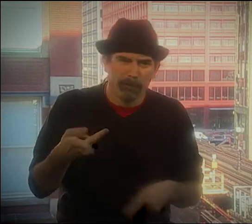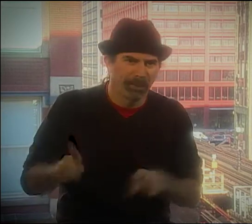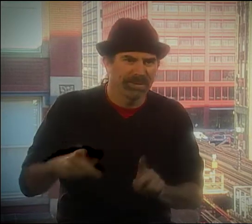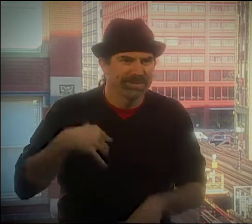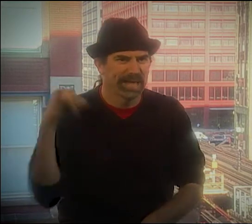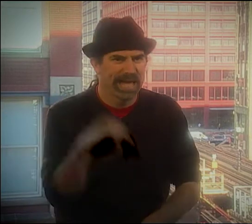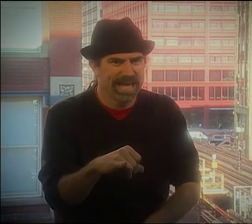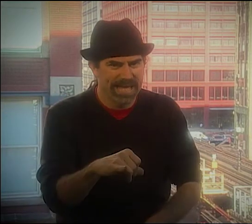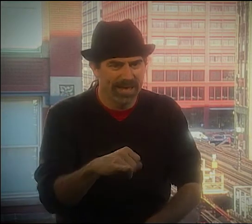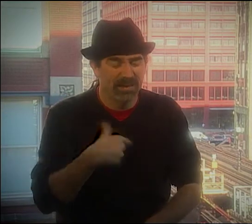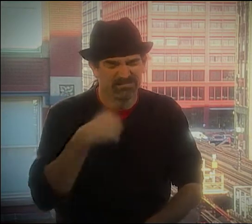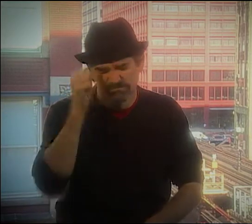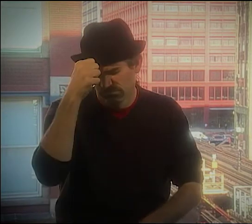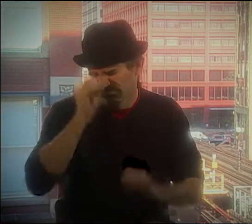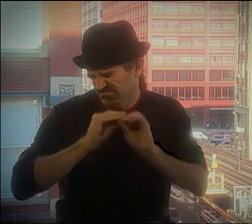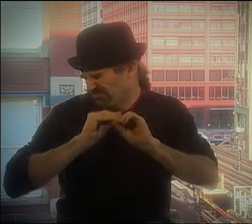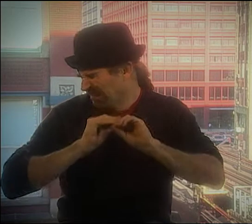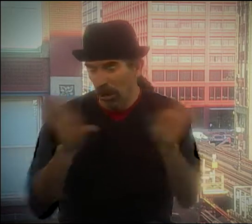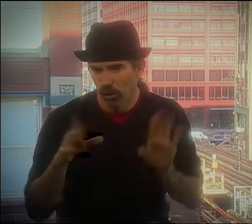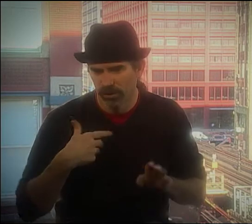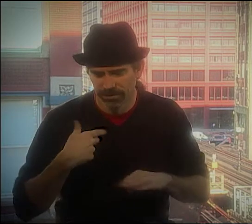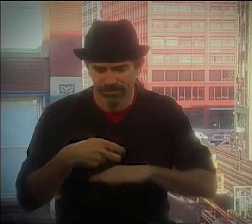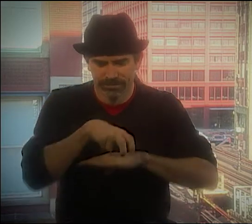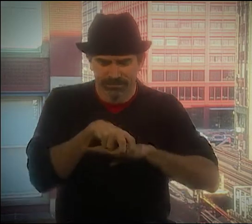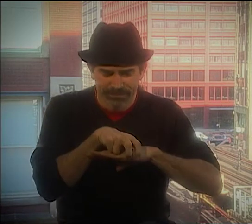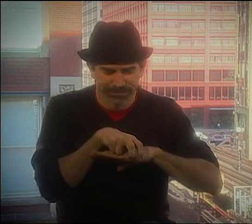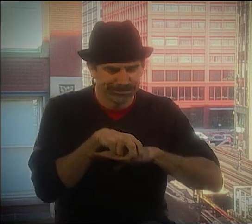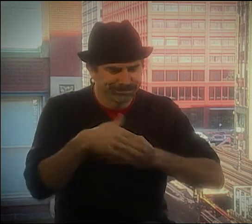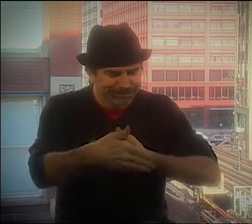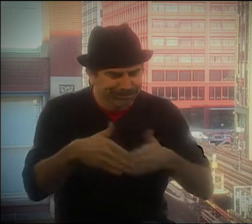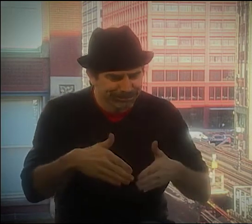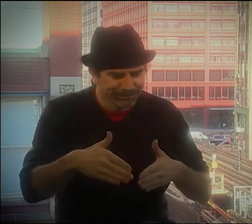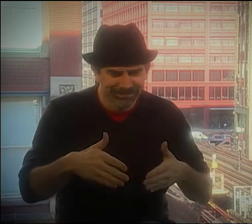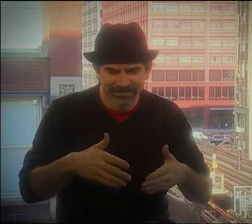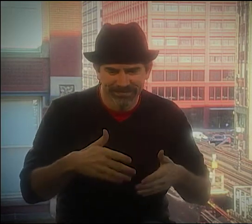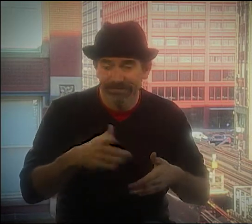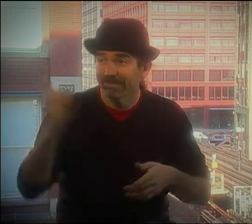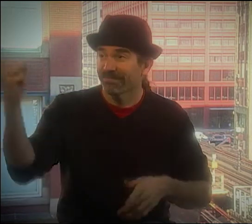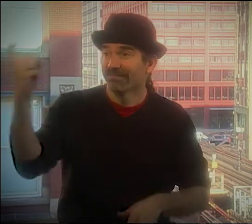SO THAT'S WHY THEY LET ME STAY, SO I SAT THERE AT THE TABLE, AND...